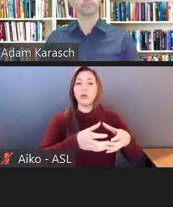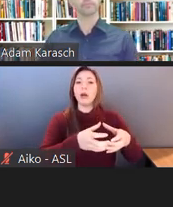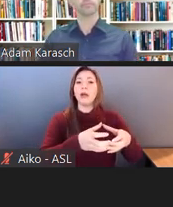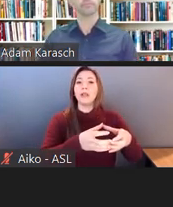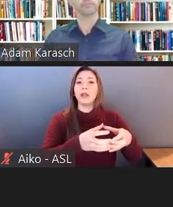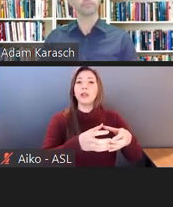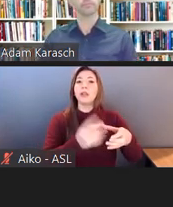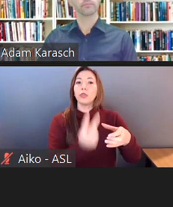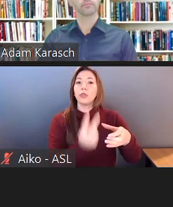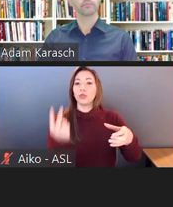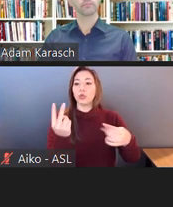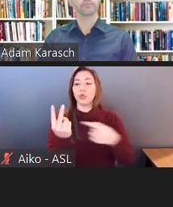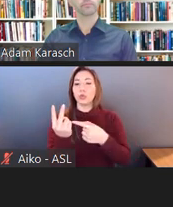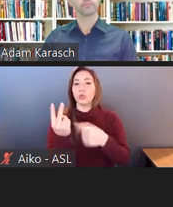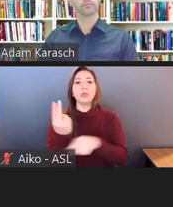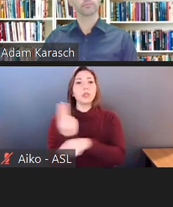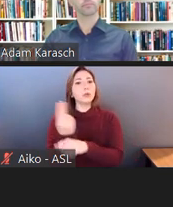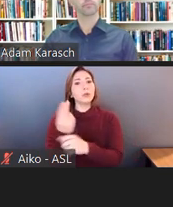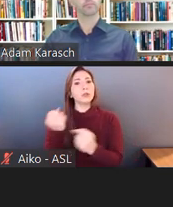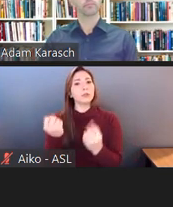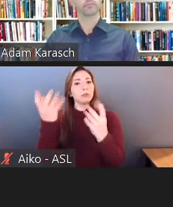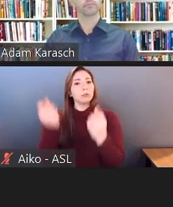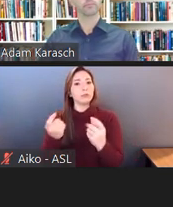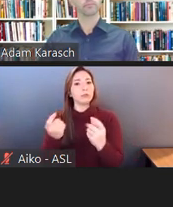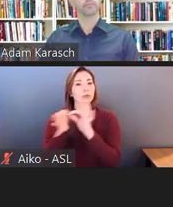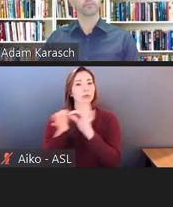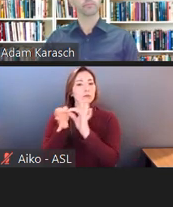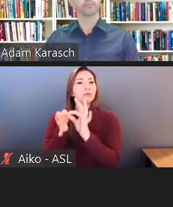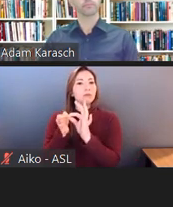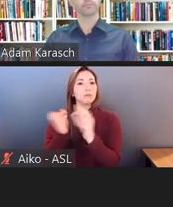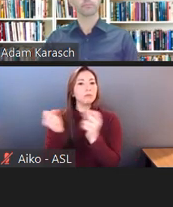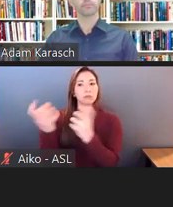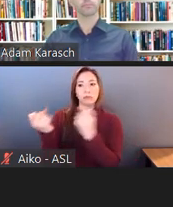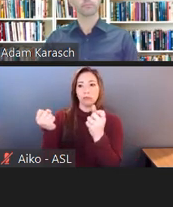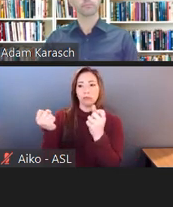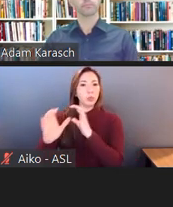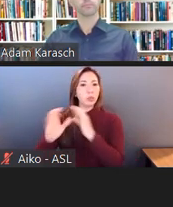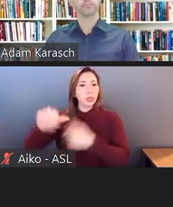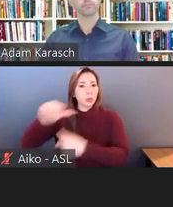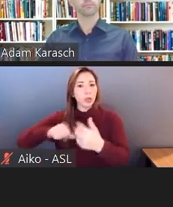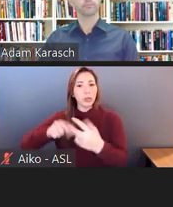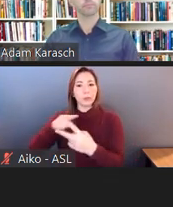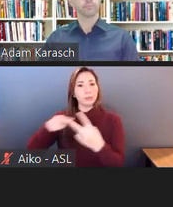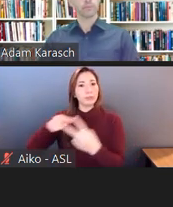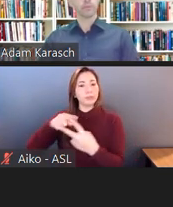used ASL to communicate with one another. They then requested that the supervisor